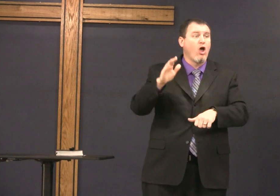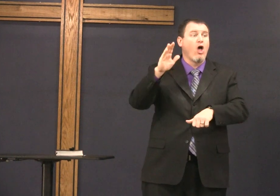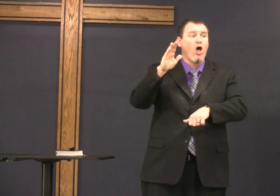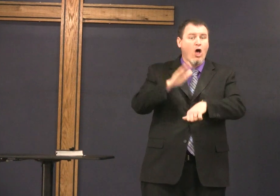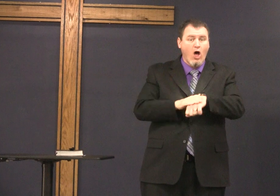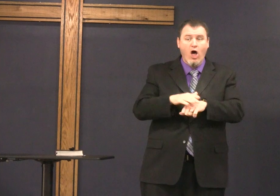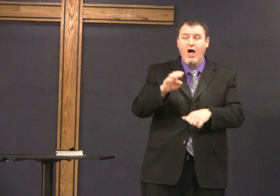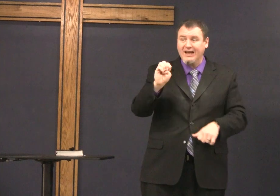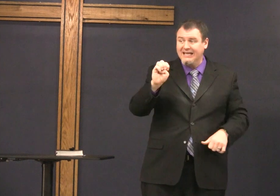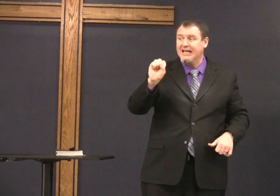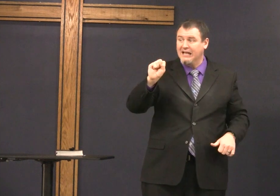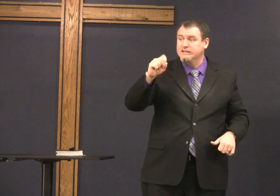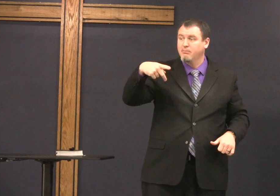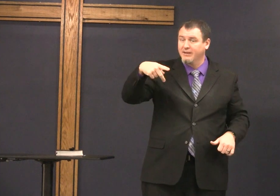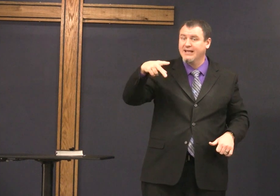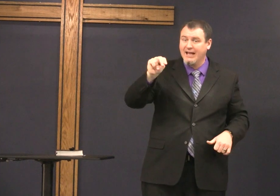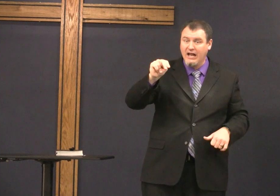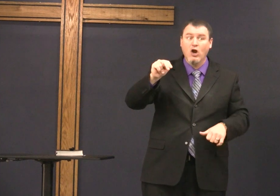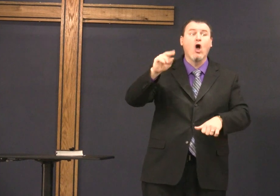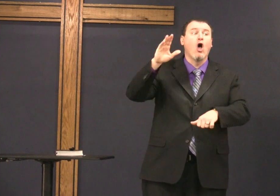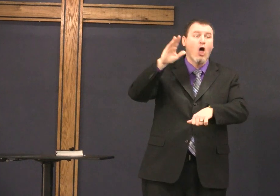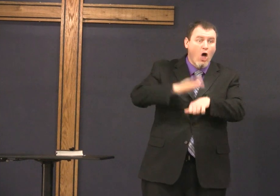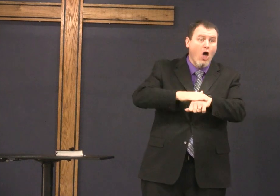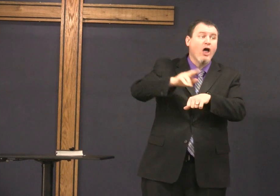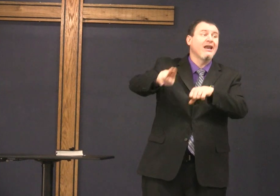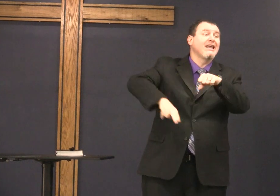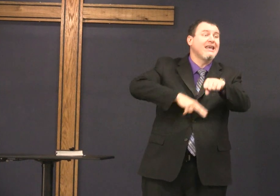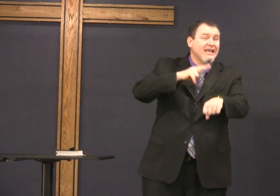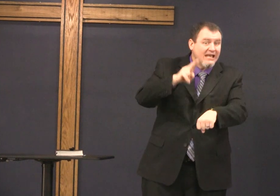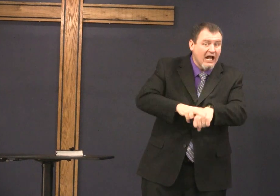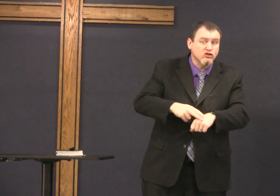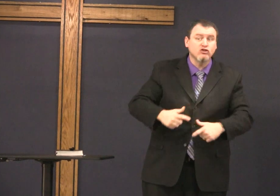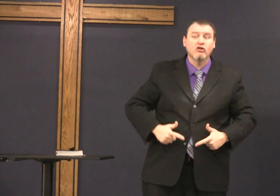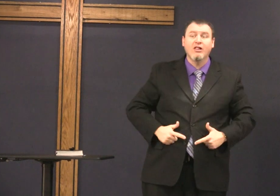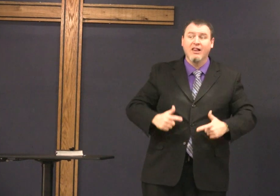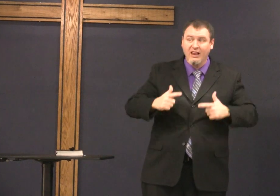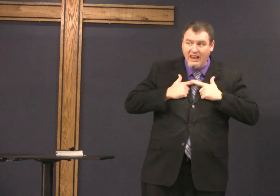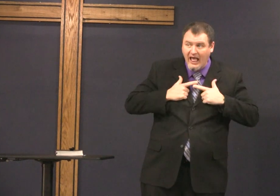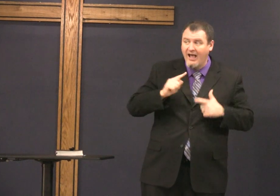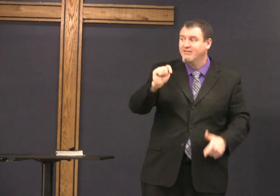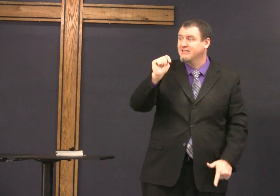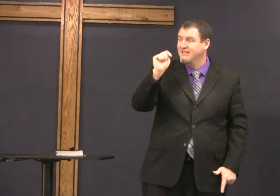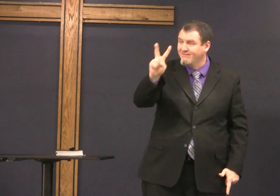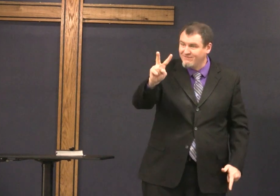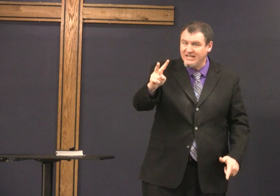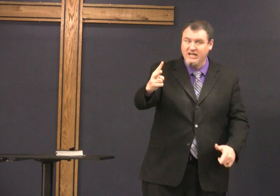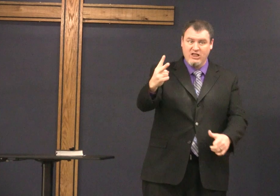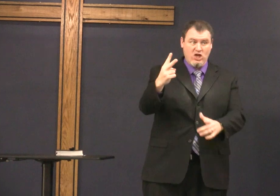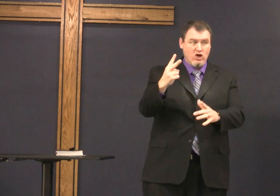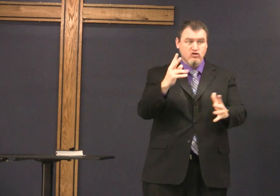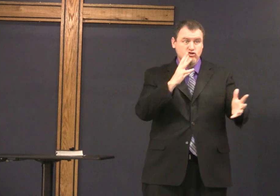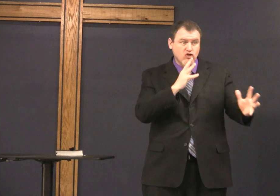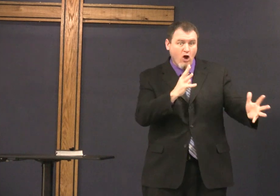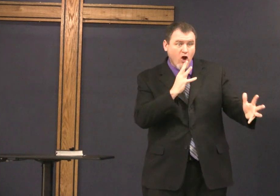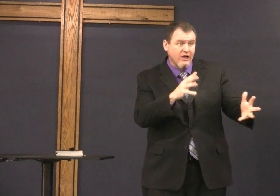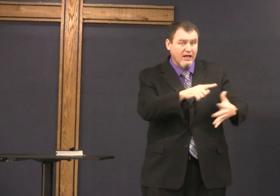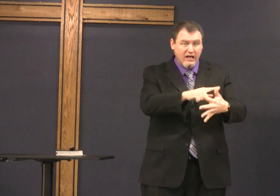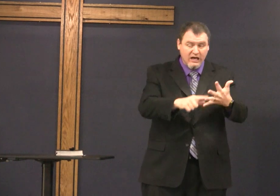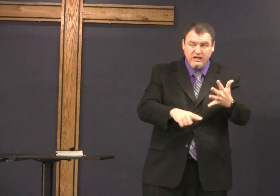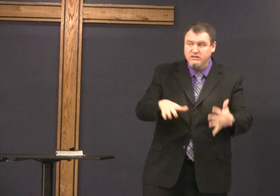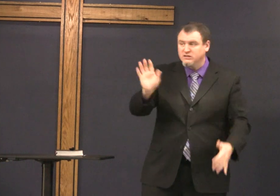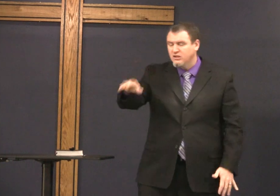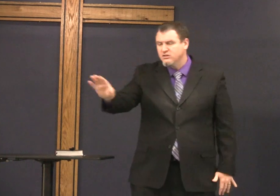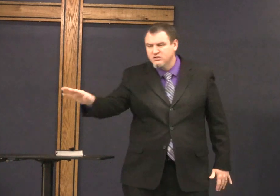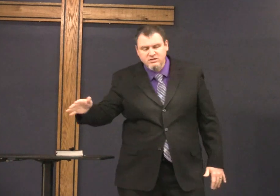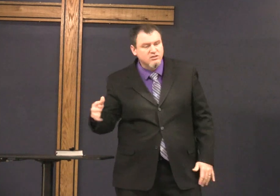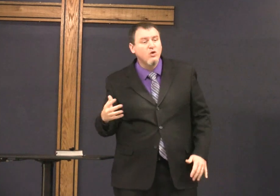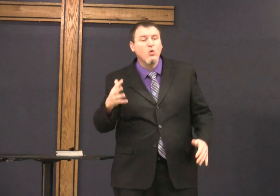oh if the if the sportscaster on National Television on national TV is talking with the